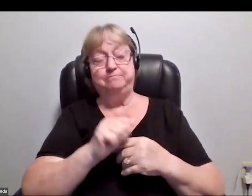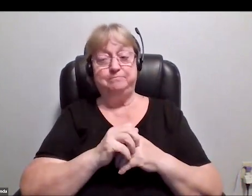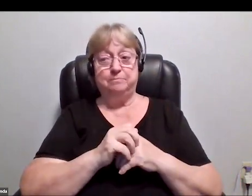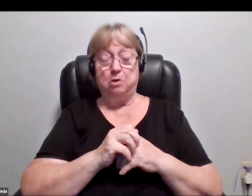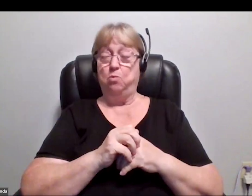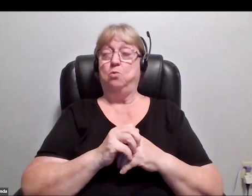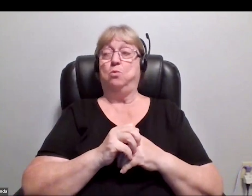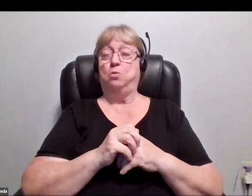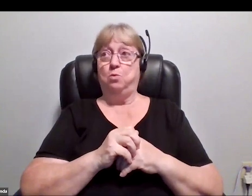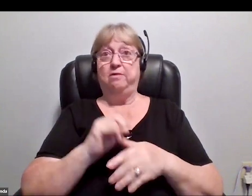That's a great question.